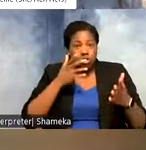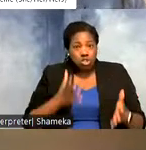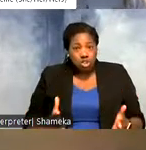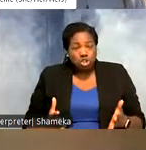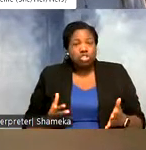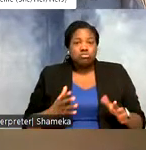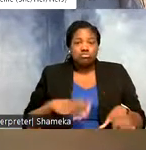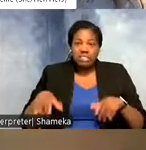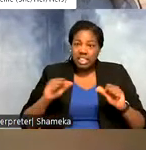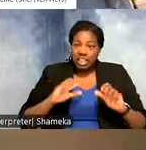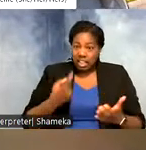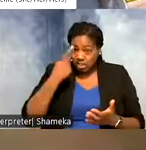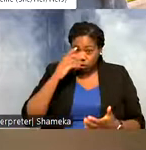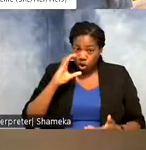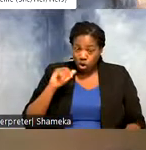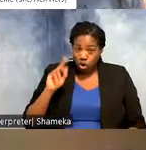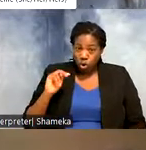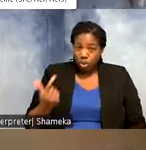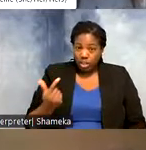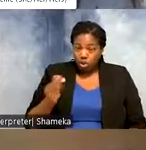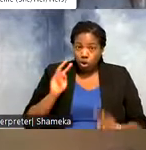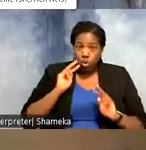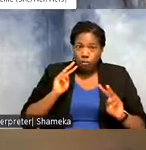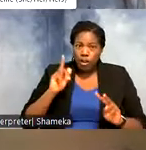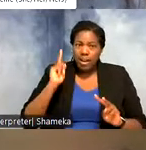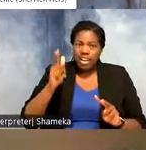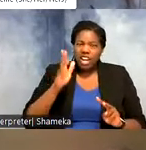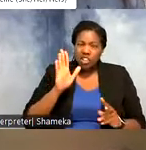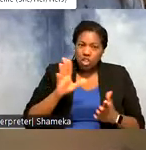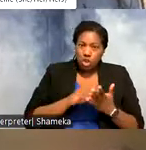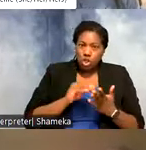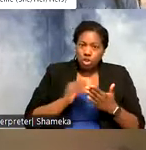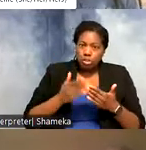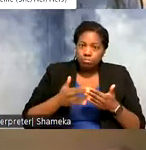or maybe are looking forward to taking coding classes later in their school year. Do you have any